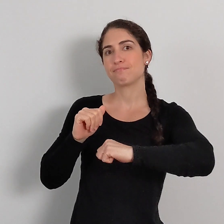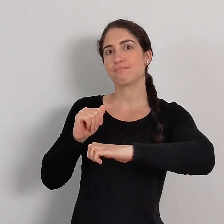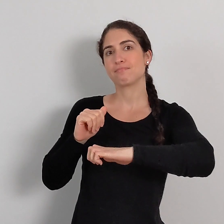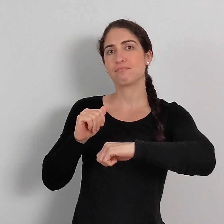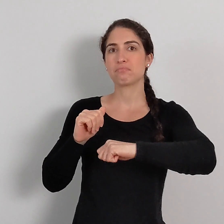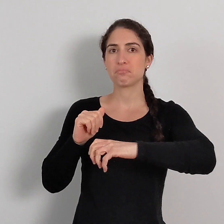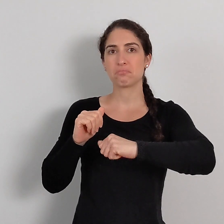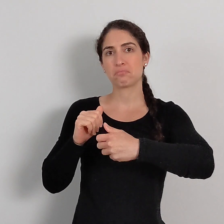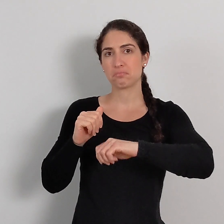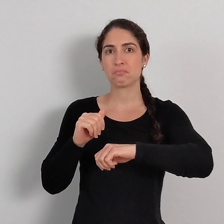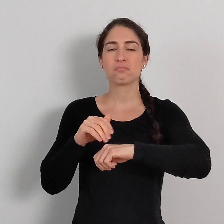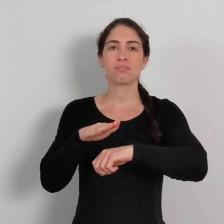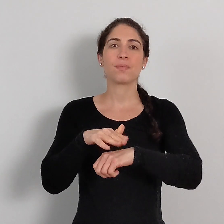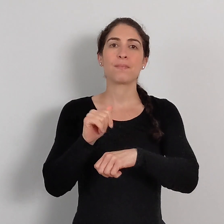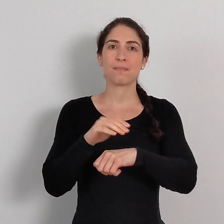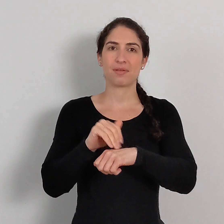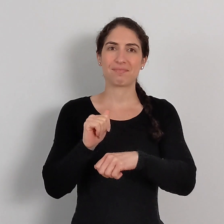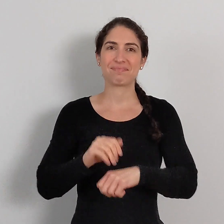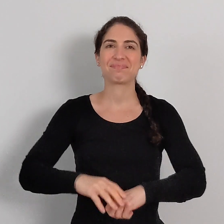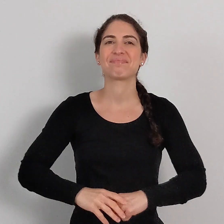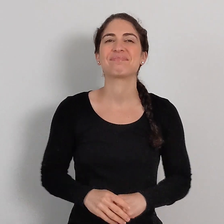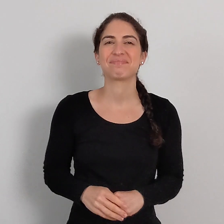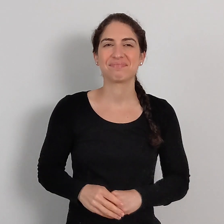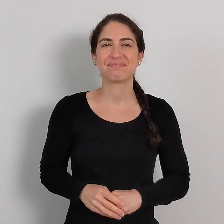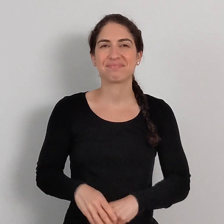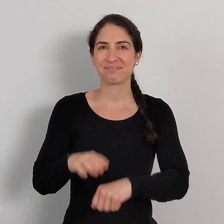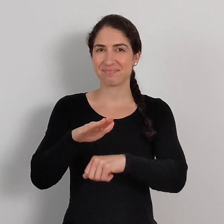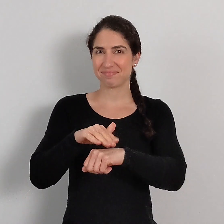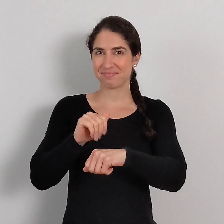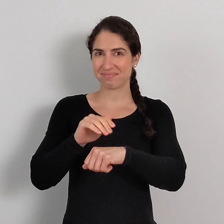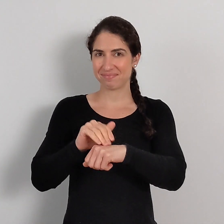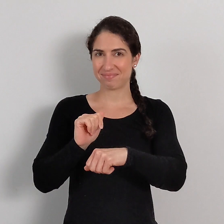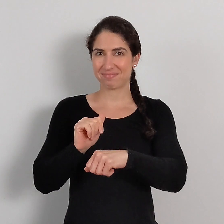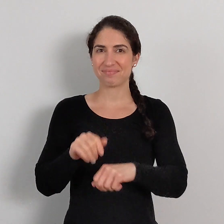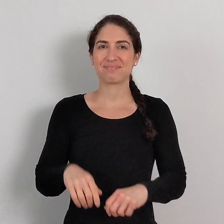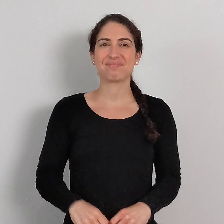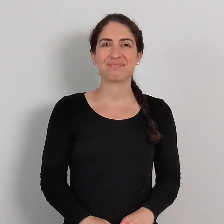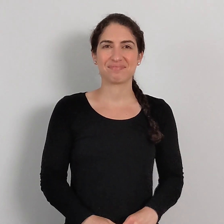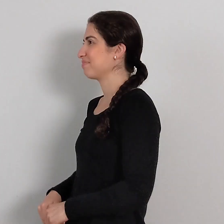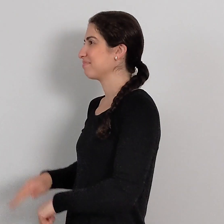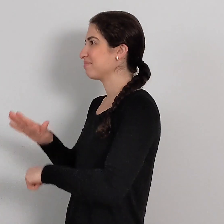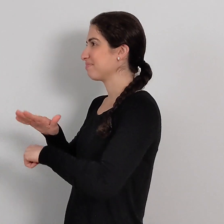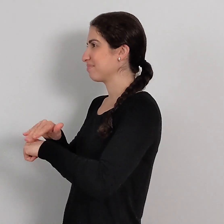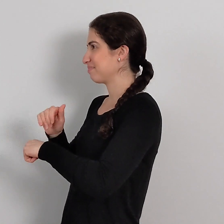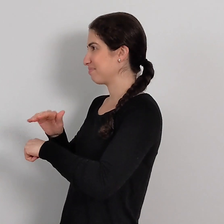The hand can be in a fist or relaxed. PET